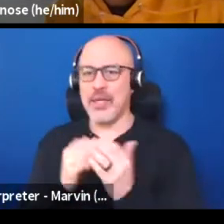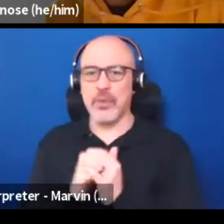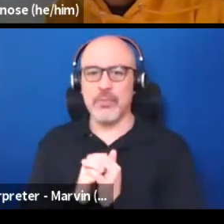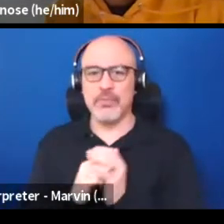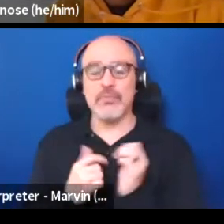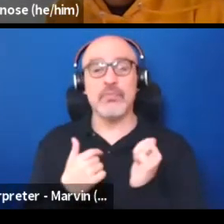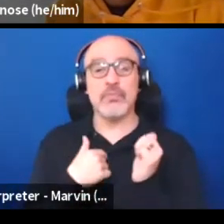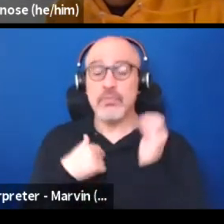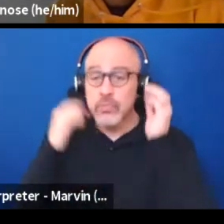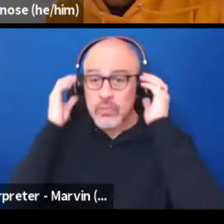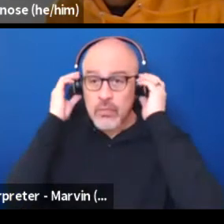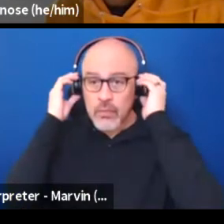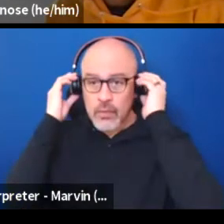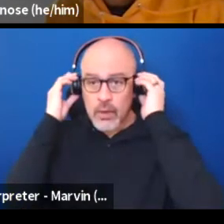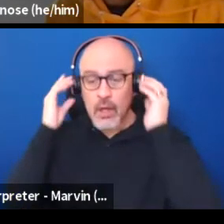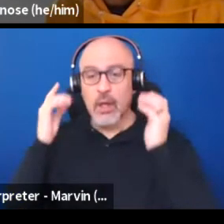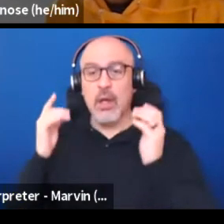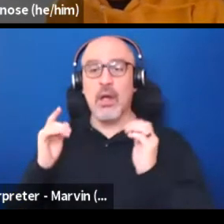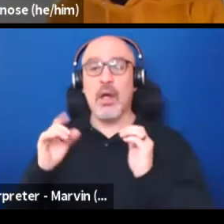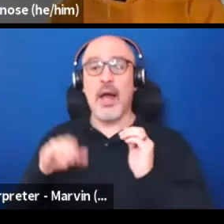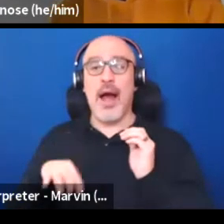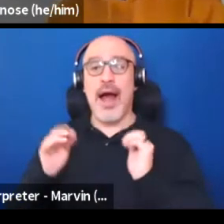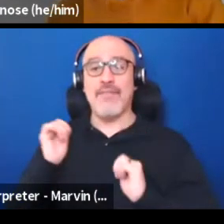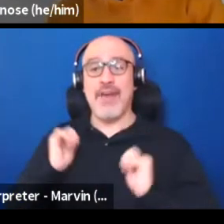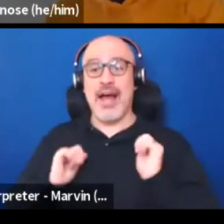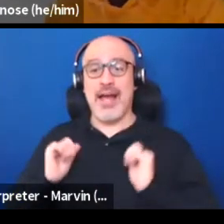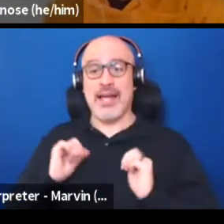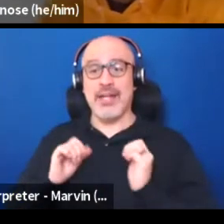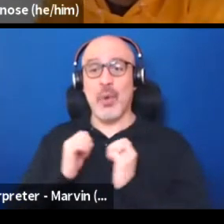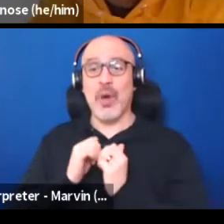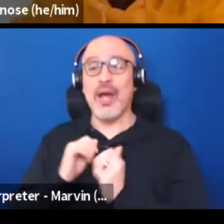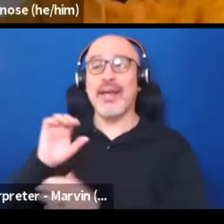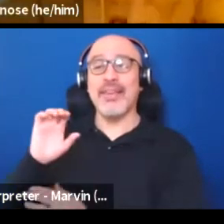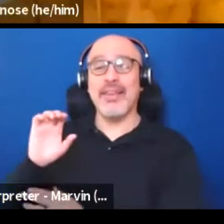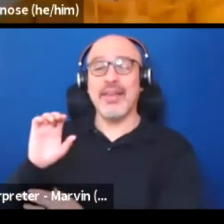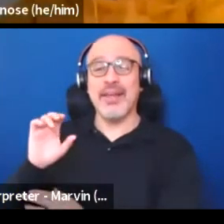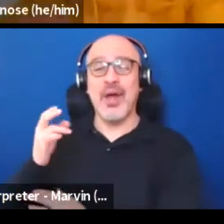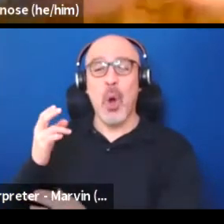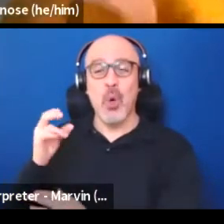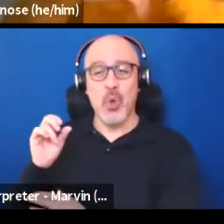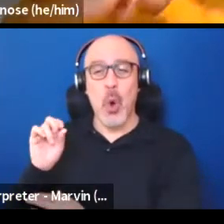into theater through choreography, it's one of those things I've always been aware of